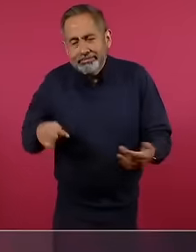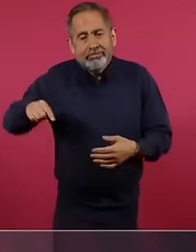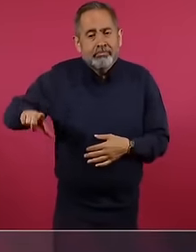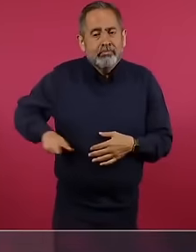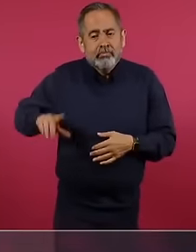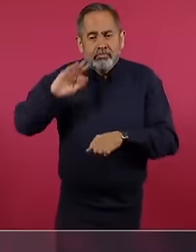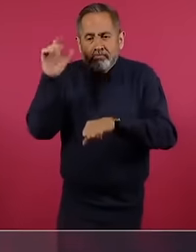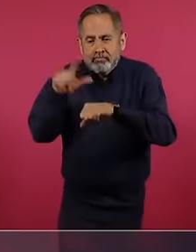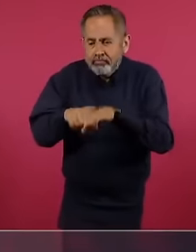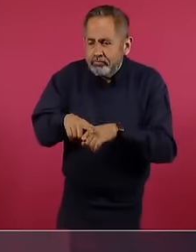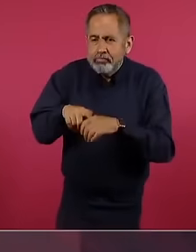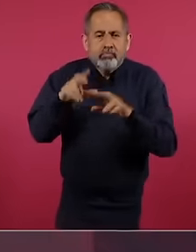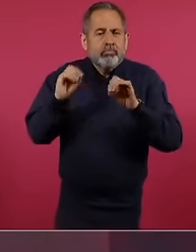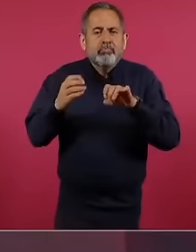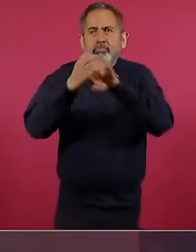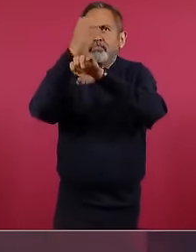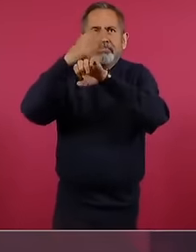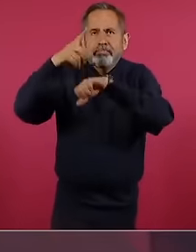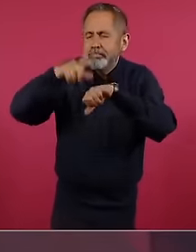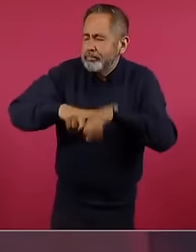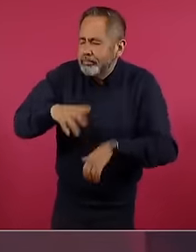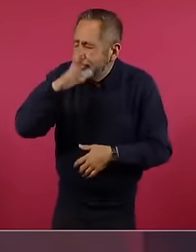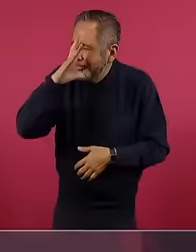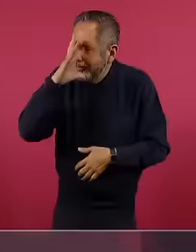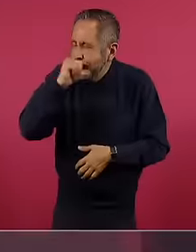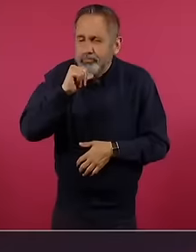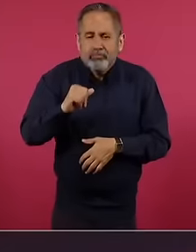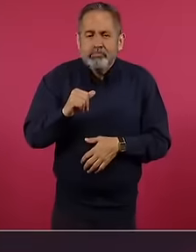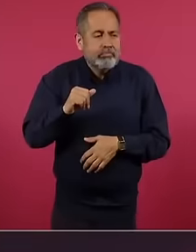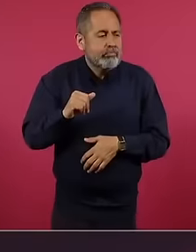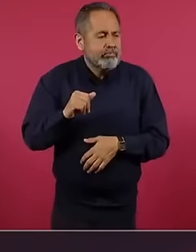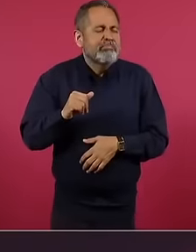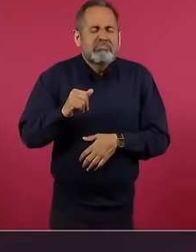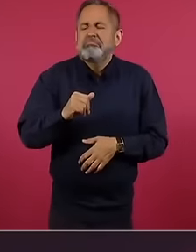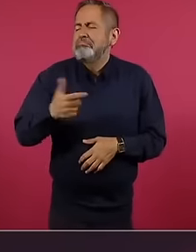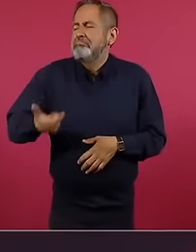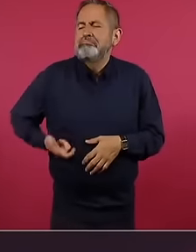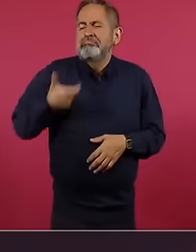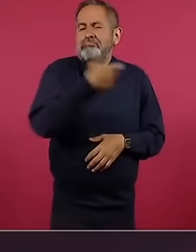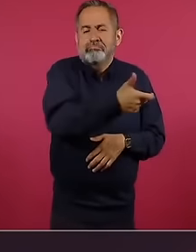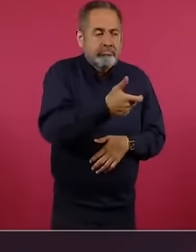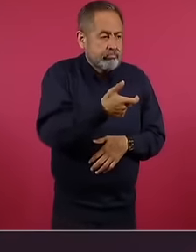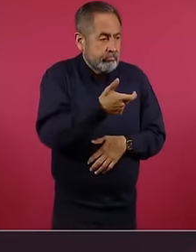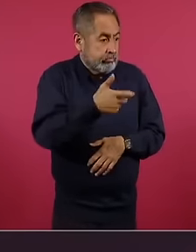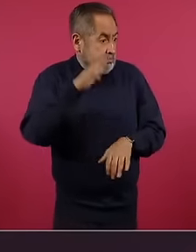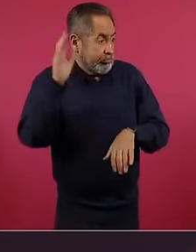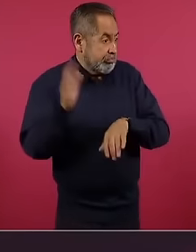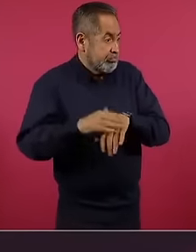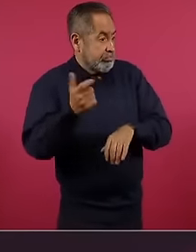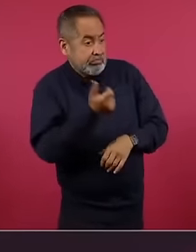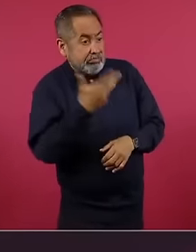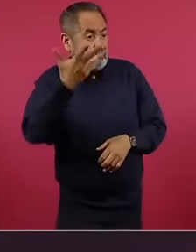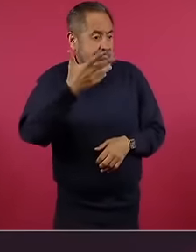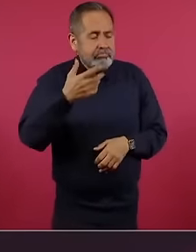pay anything if not An appraisal is involved.